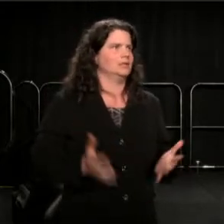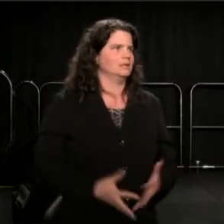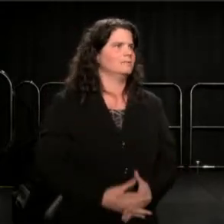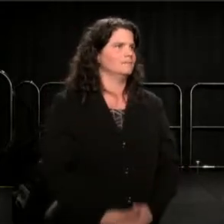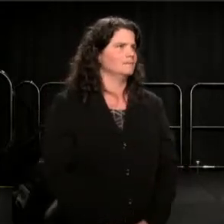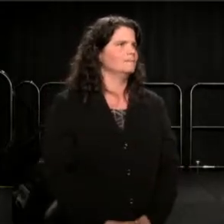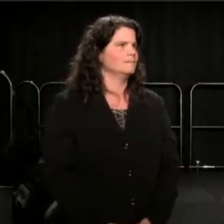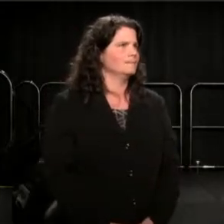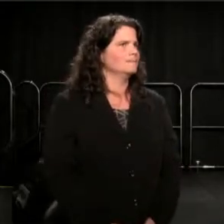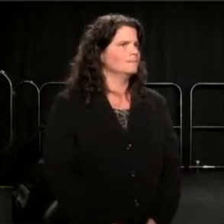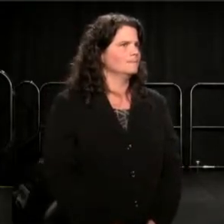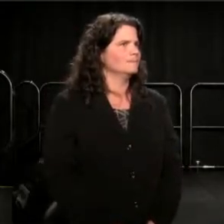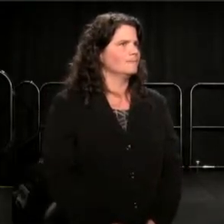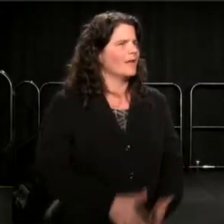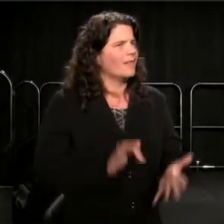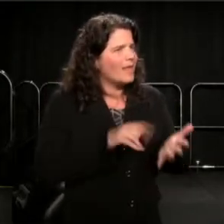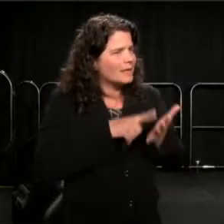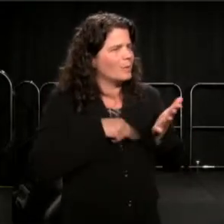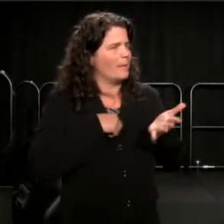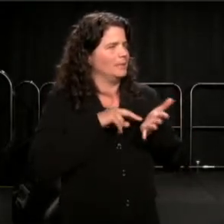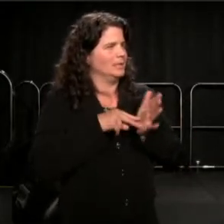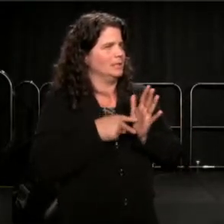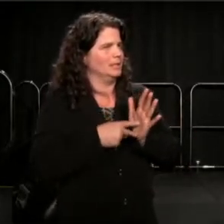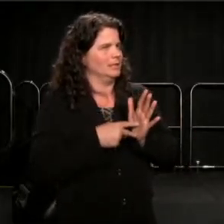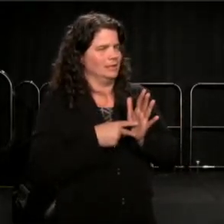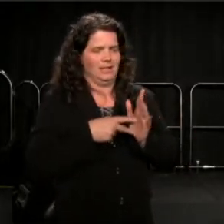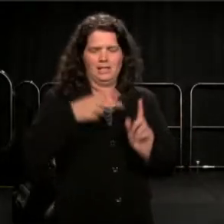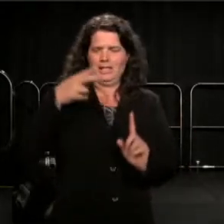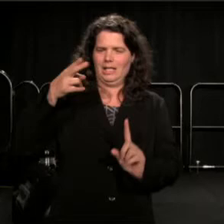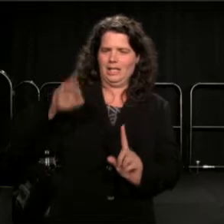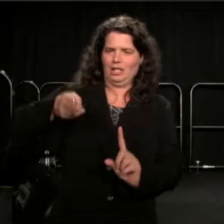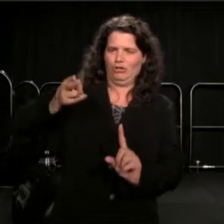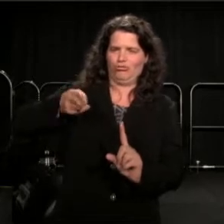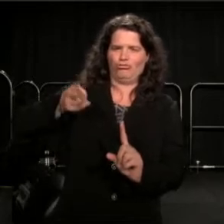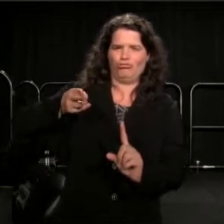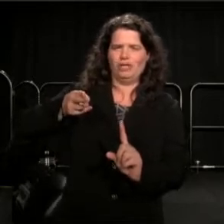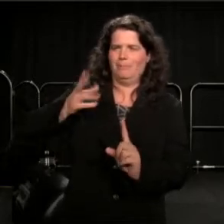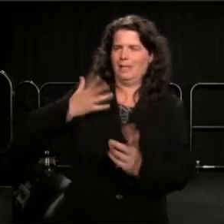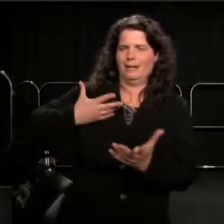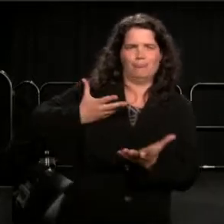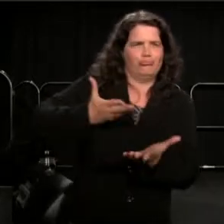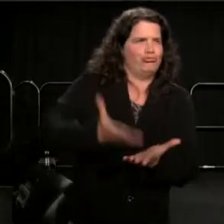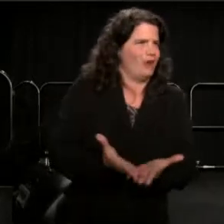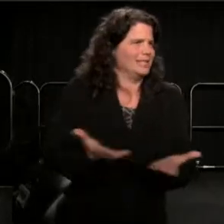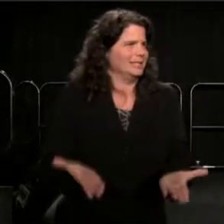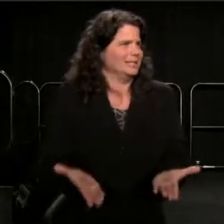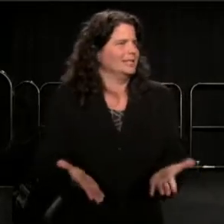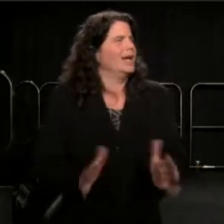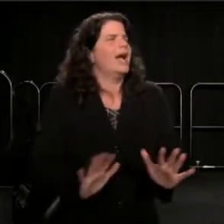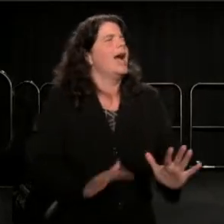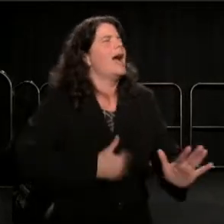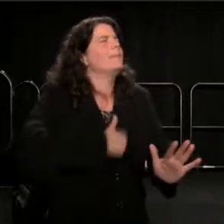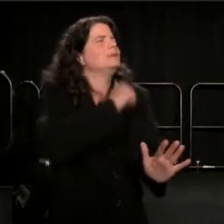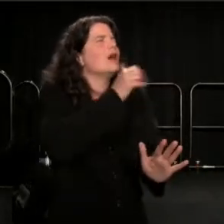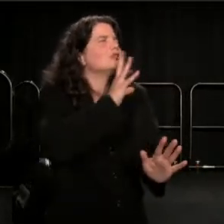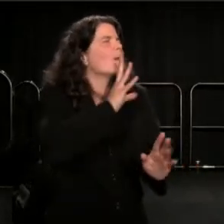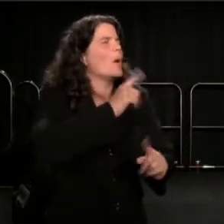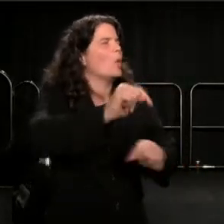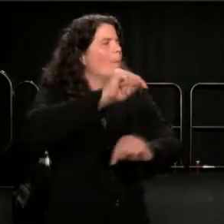That's what I mean by history being present. I don't mean, I don't mean, I'm not talking about, I'm not talking about going back.